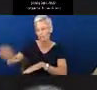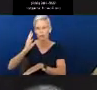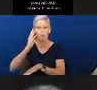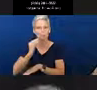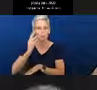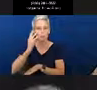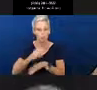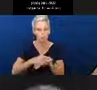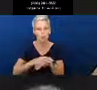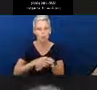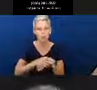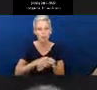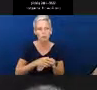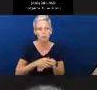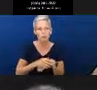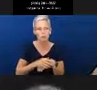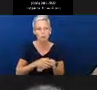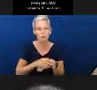with phonics, we understand that phonics is needed